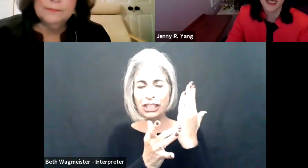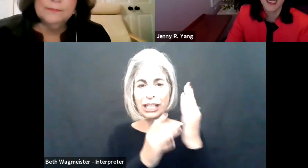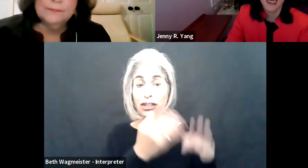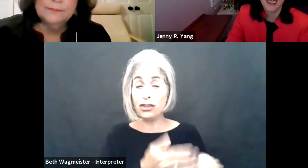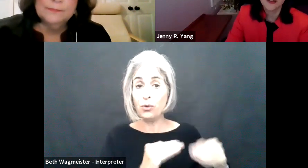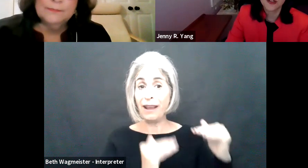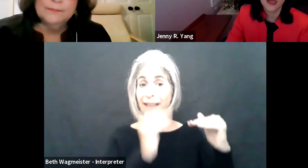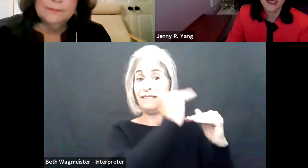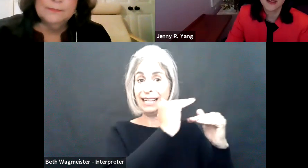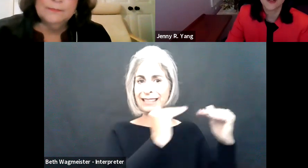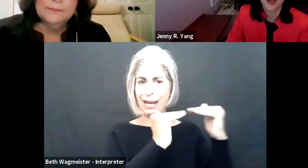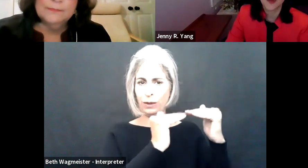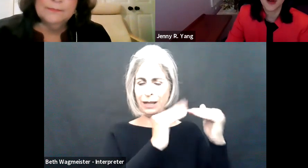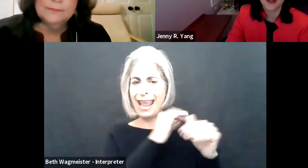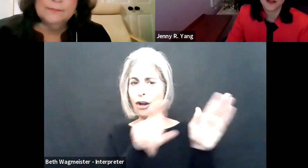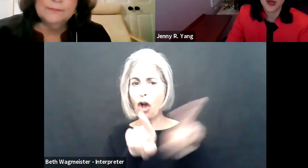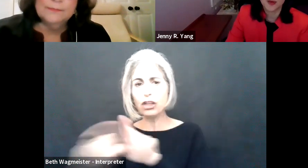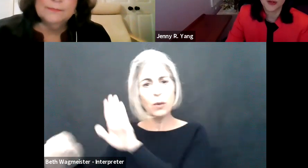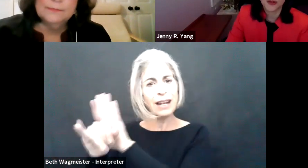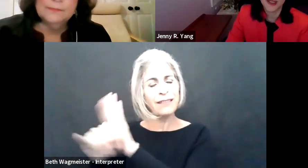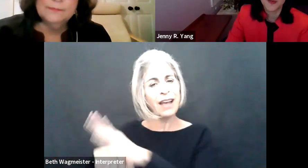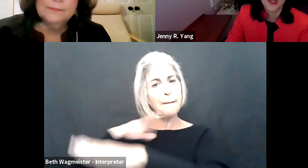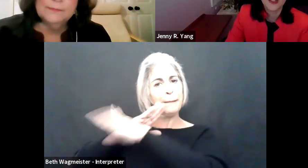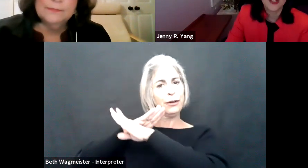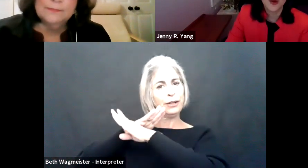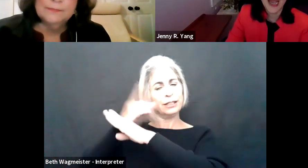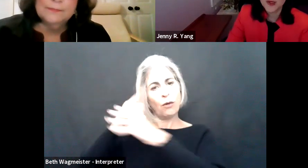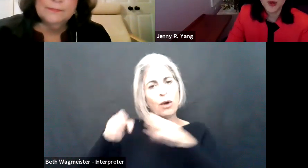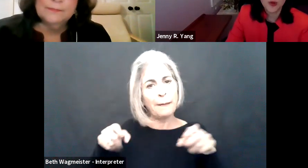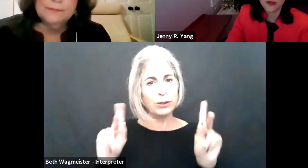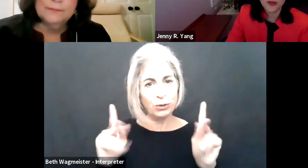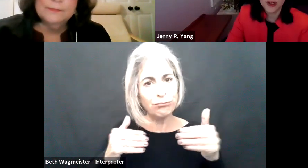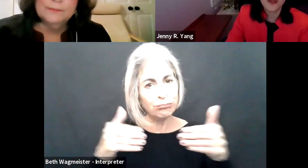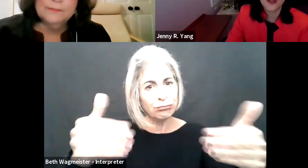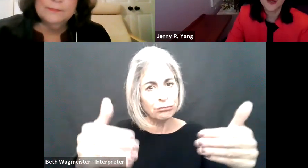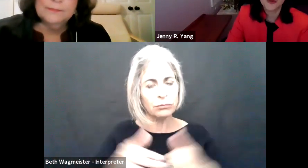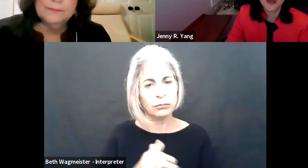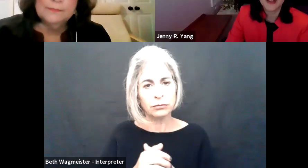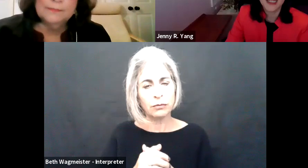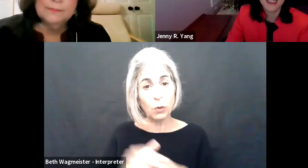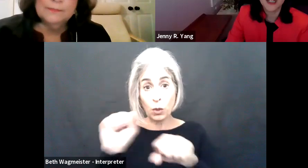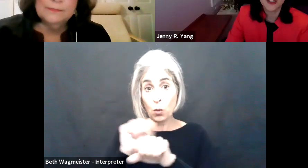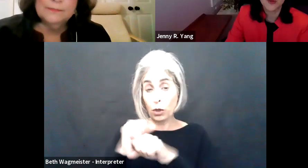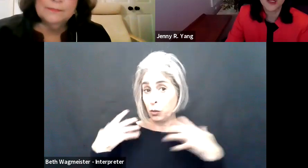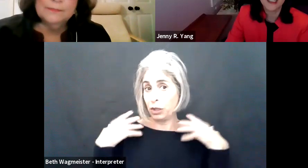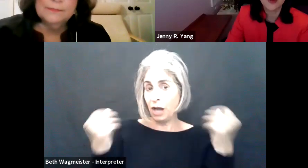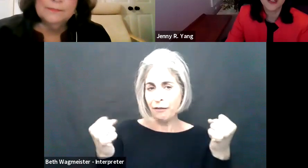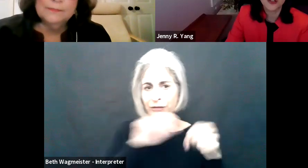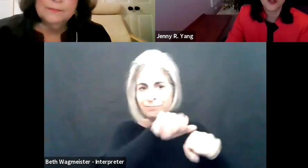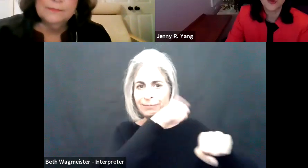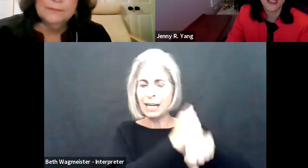future and the way in which we can rely on technology both to advance equity and to identify barriers to opportunity.